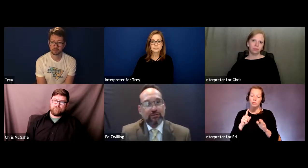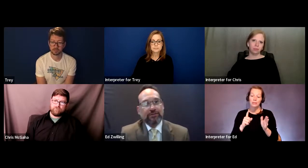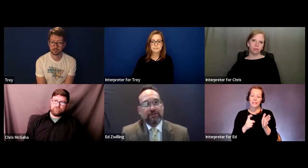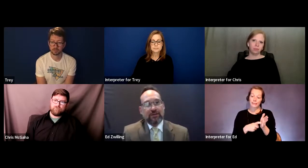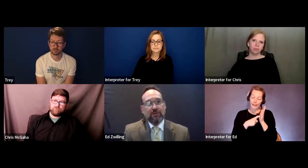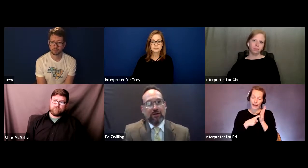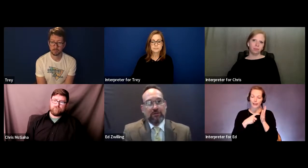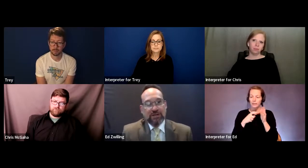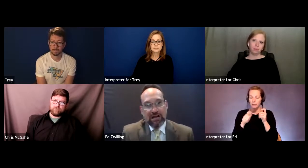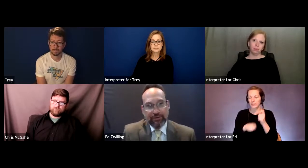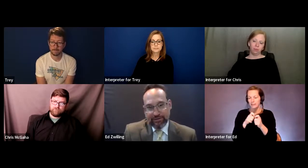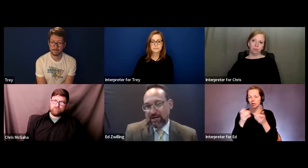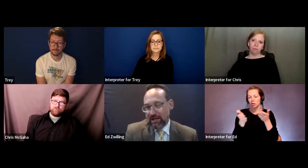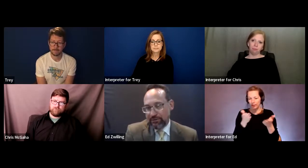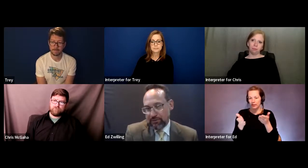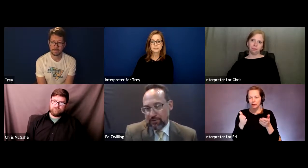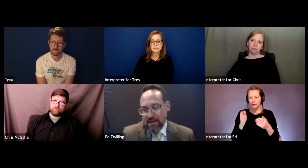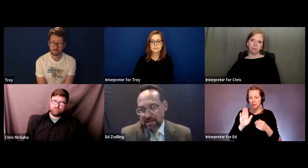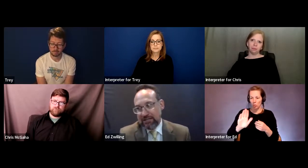specific services that you think your child is entitled to.